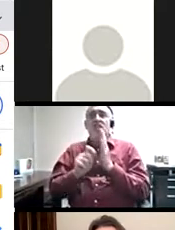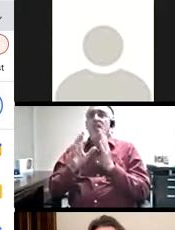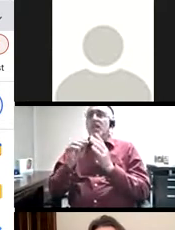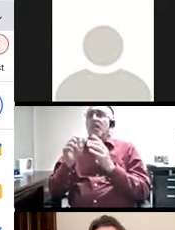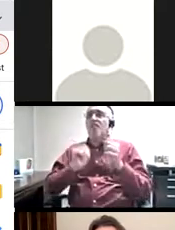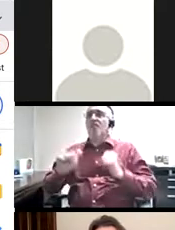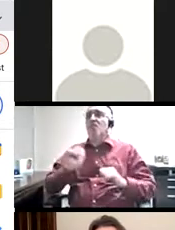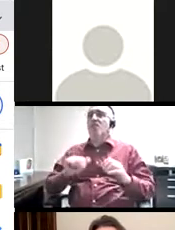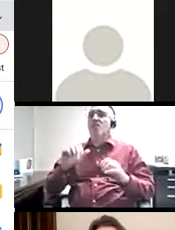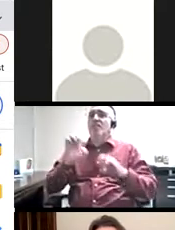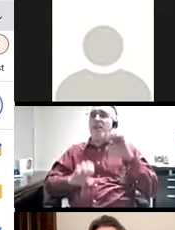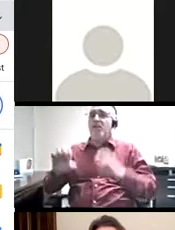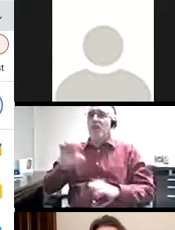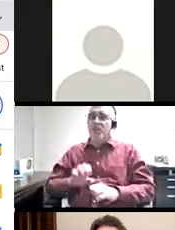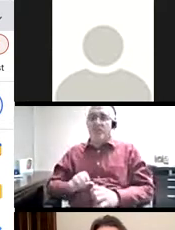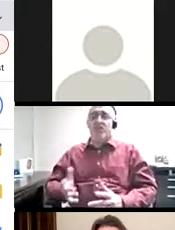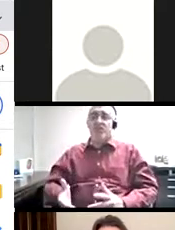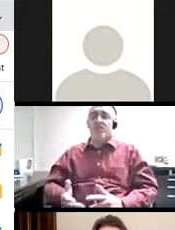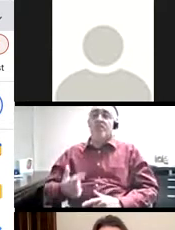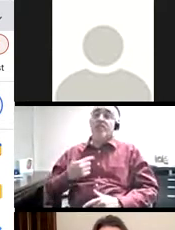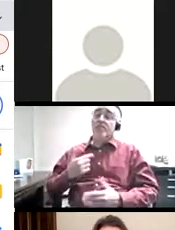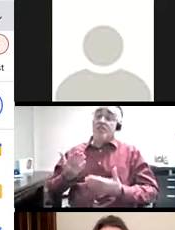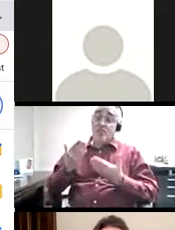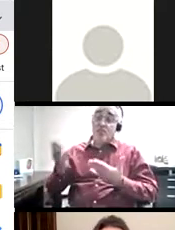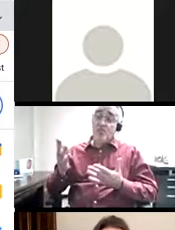assignments of the highest quality, comes by office hours and reaches out by email as needed.